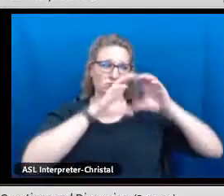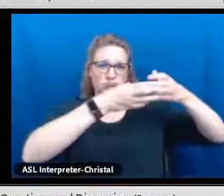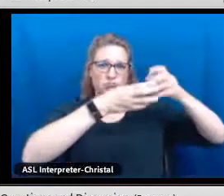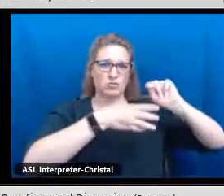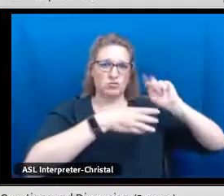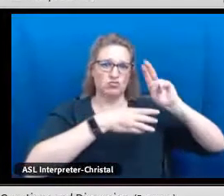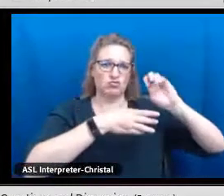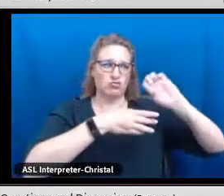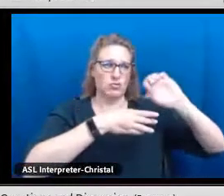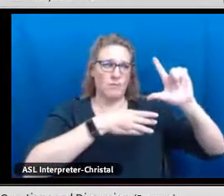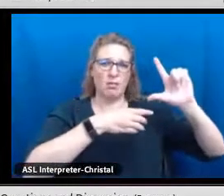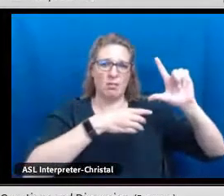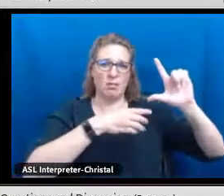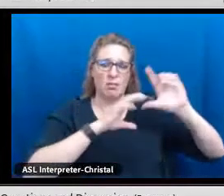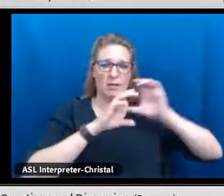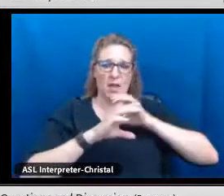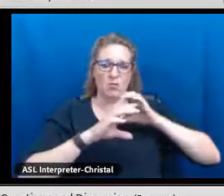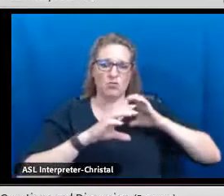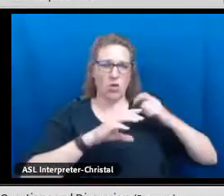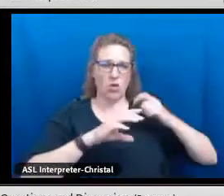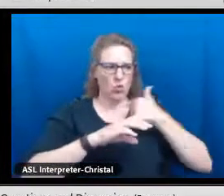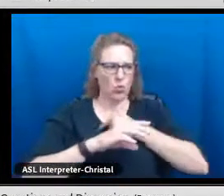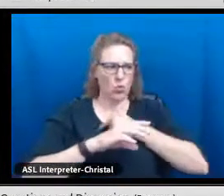the blessing and permission of our tribal council.